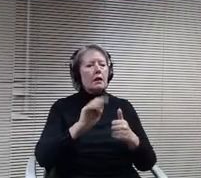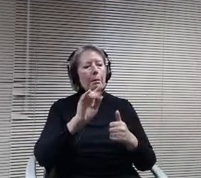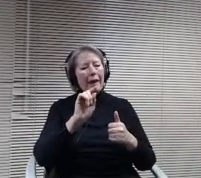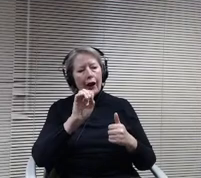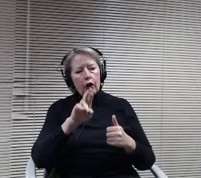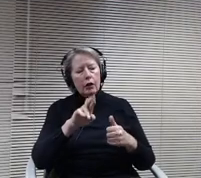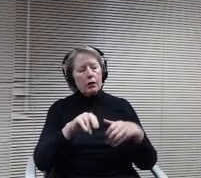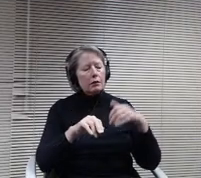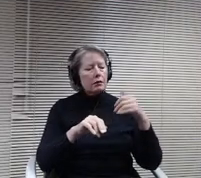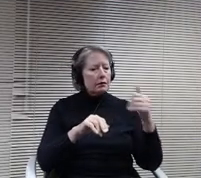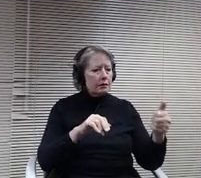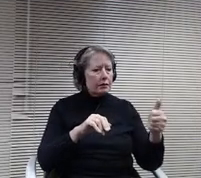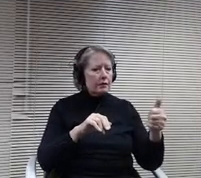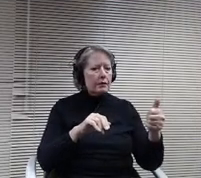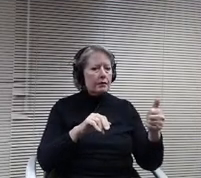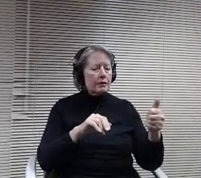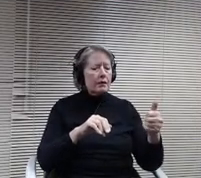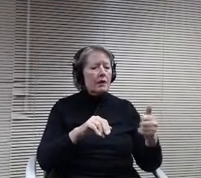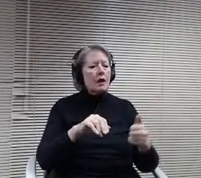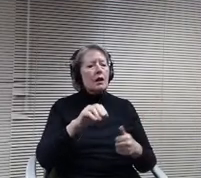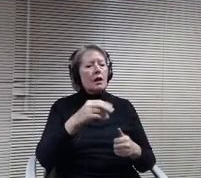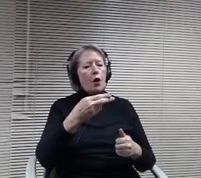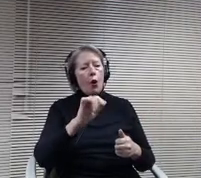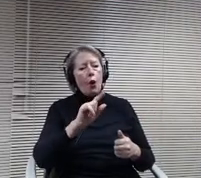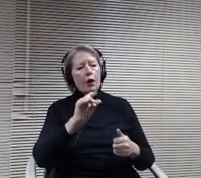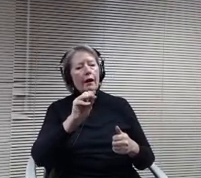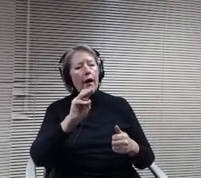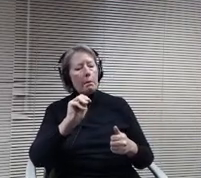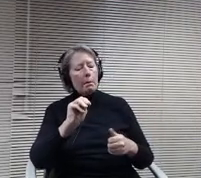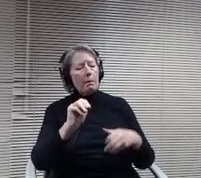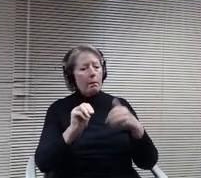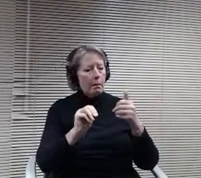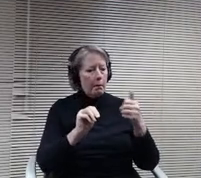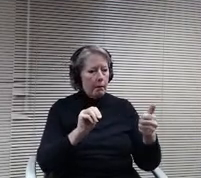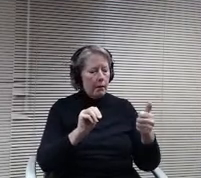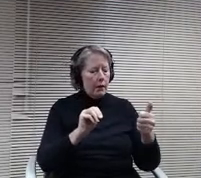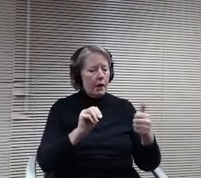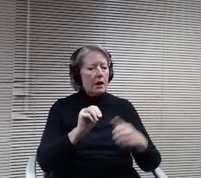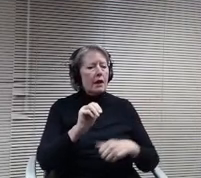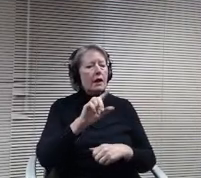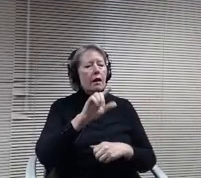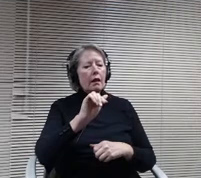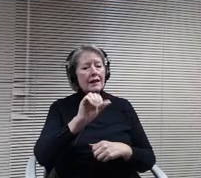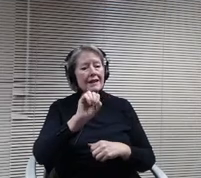welcome. Hi board member lasage. I remember Richie.